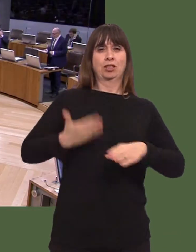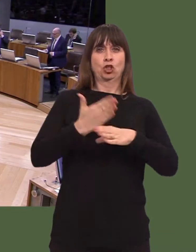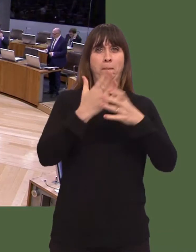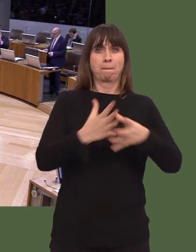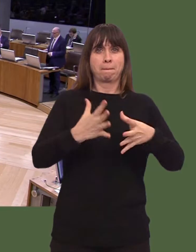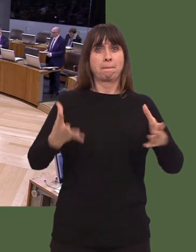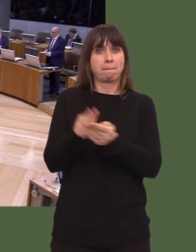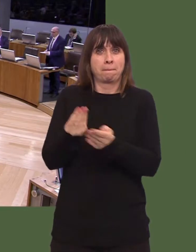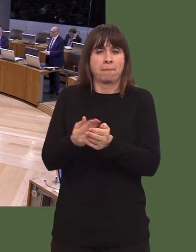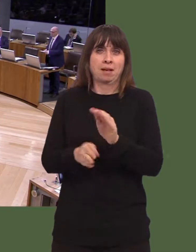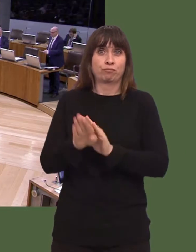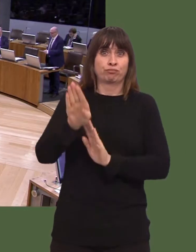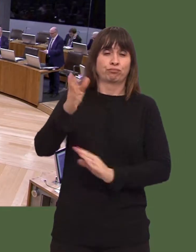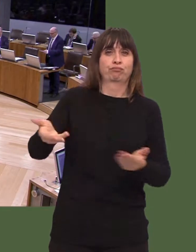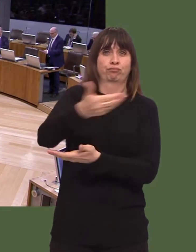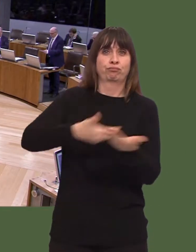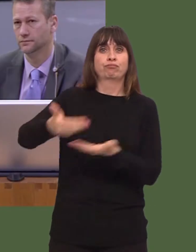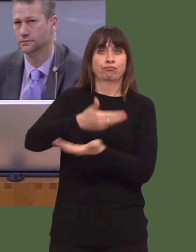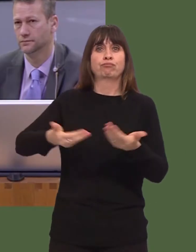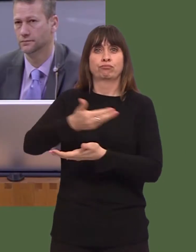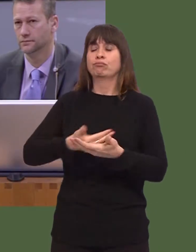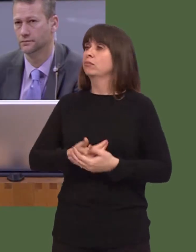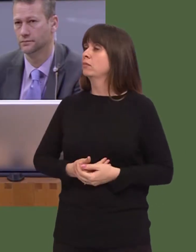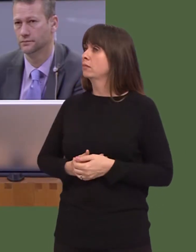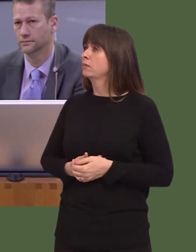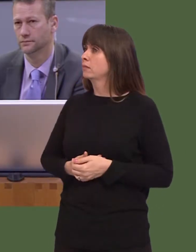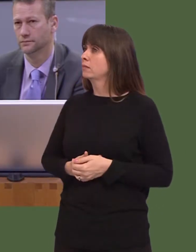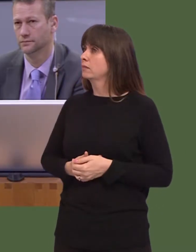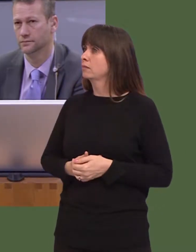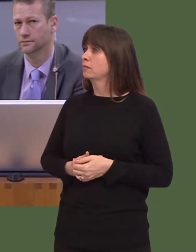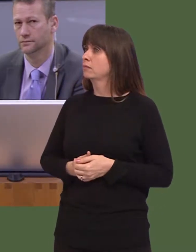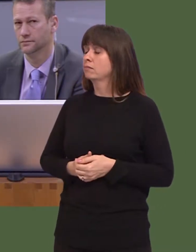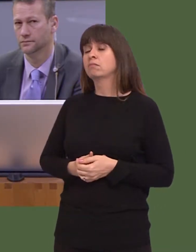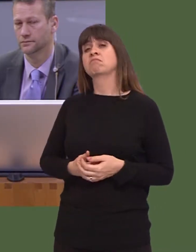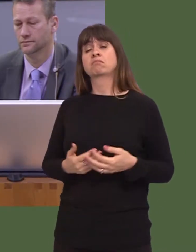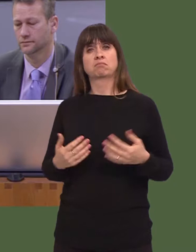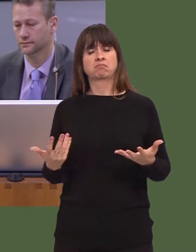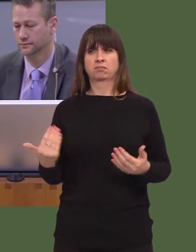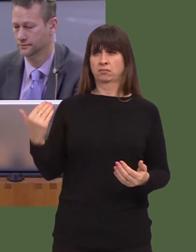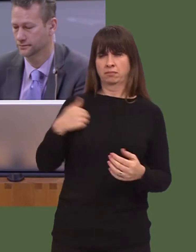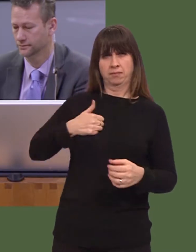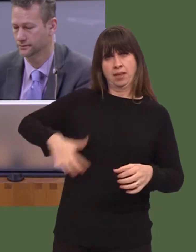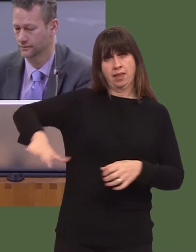Paul Davies: First Minister, I continue to receive comments from constituents and businesses